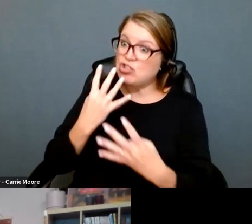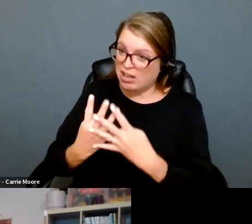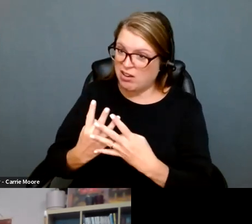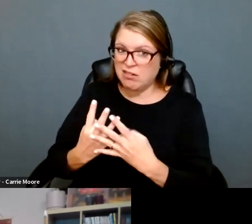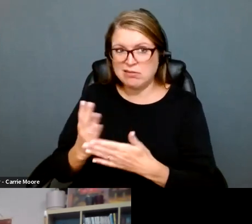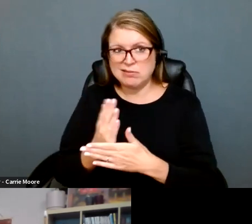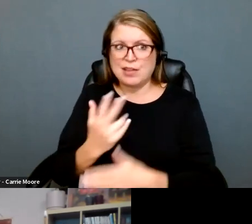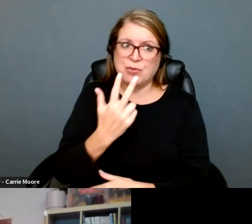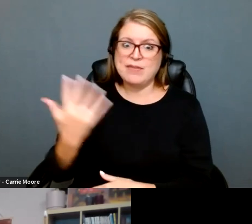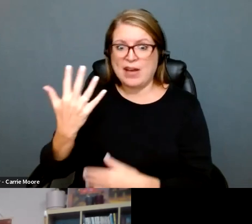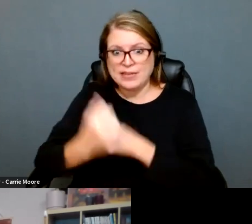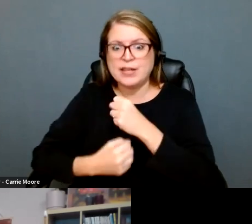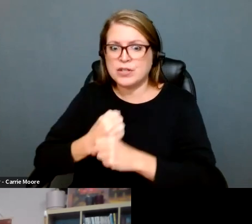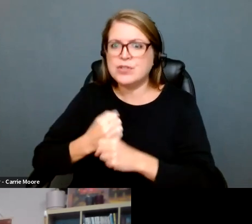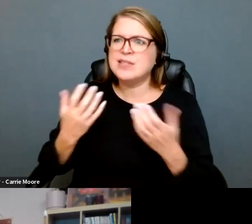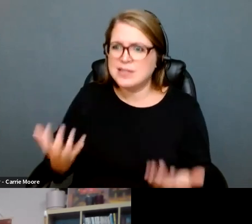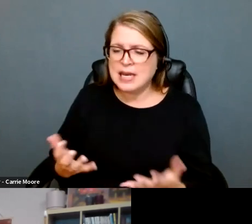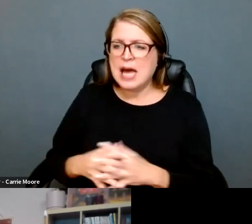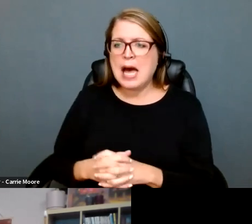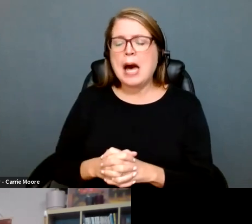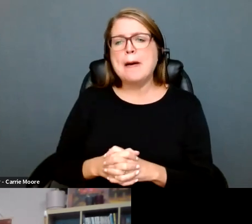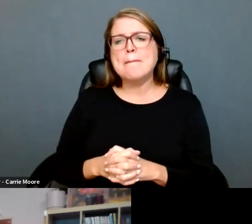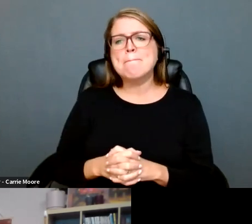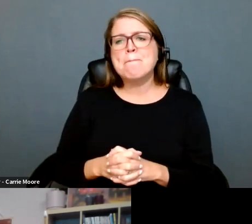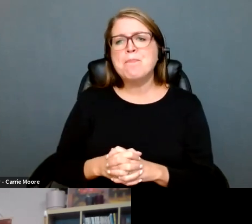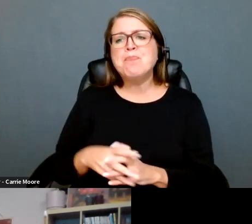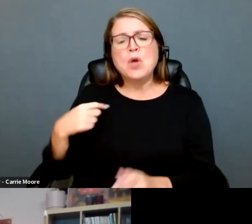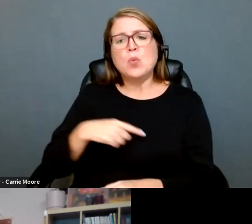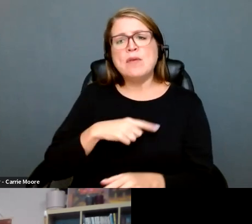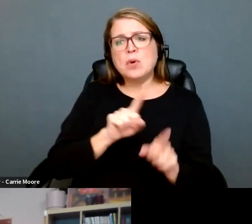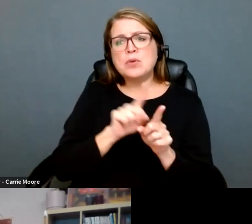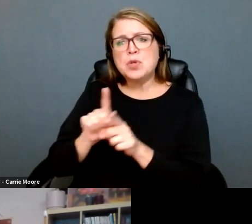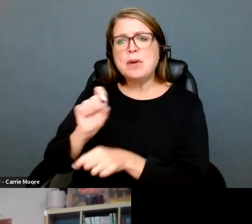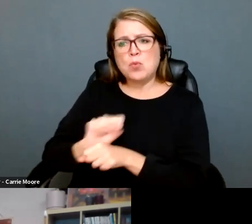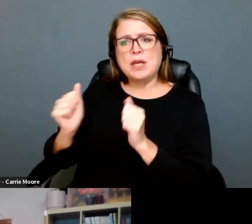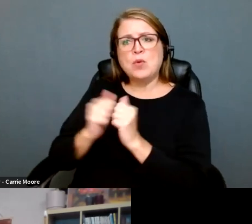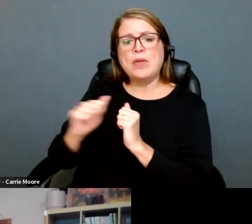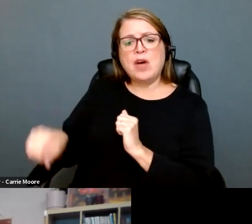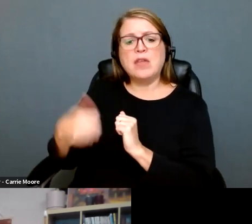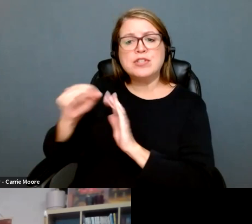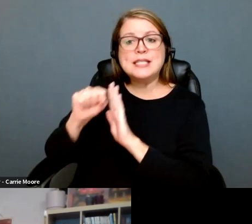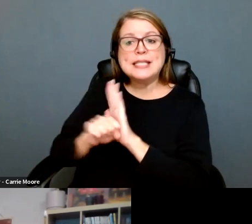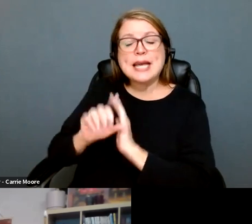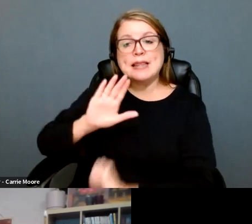more. The third thing we're doing really kind of dark, but necessary, is we're working with